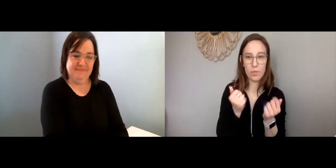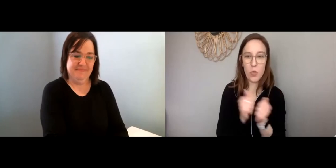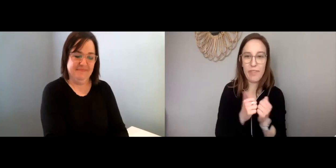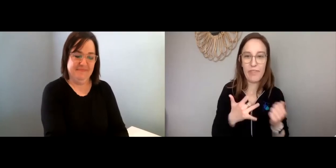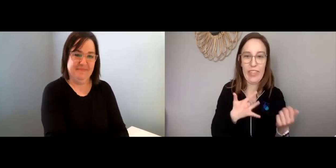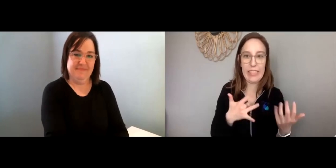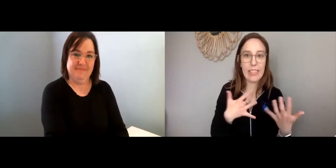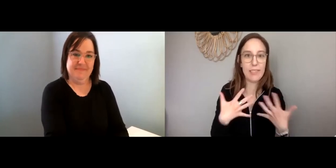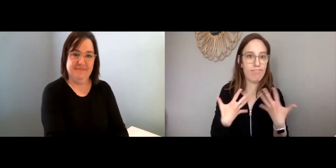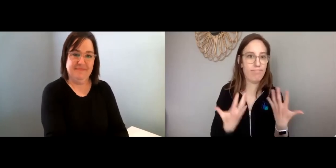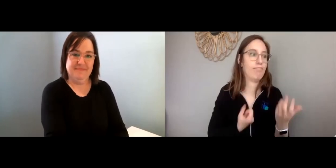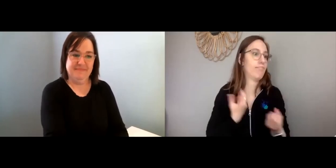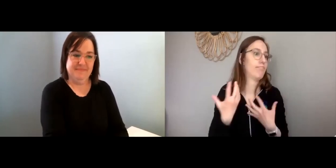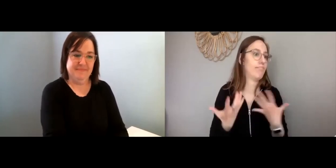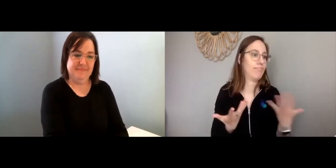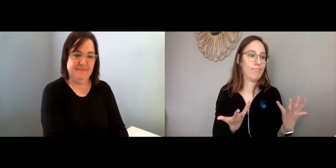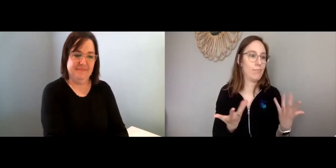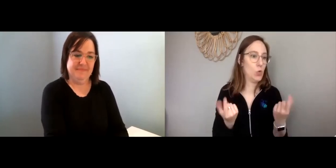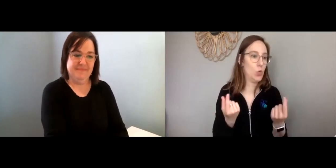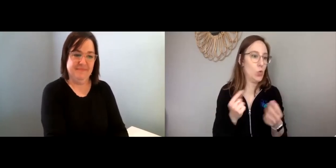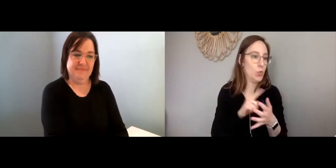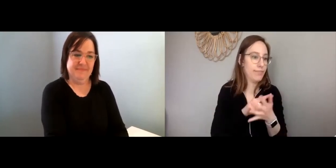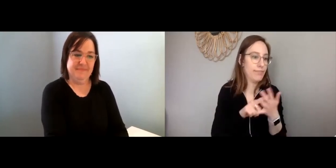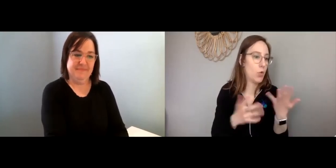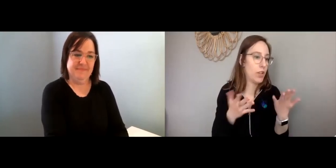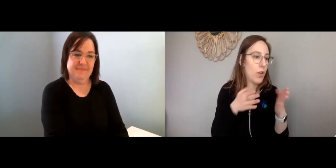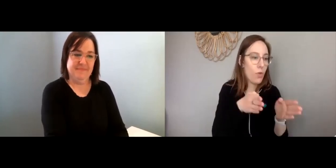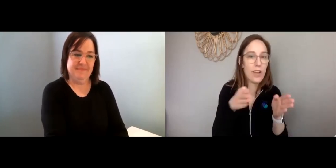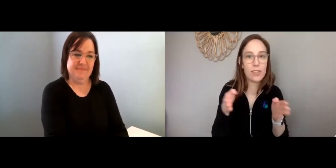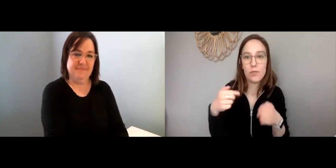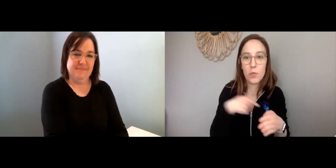So what do we do with these feelings that we’re having?